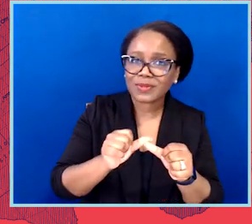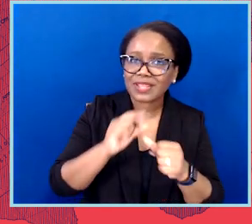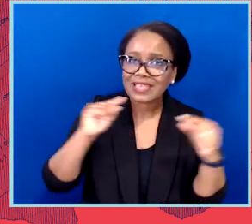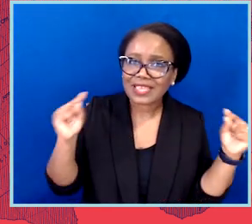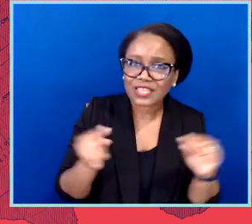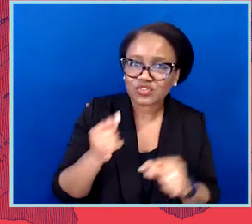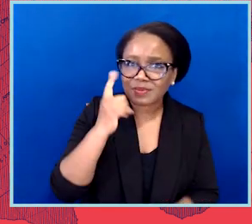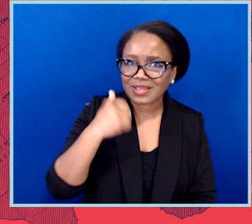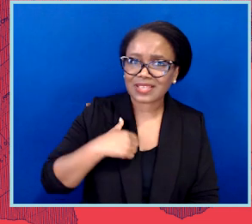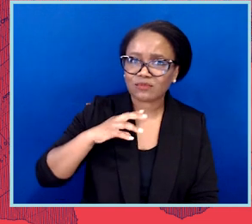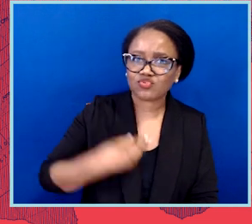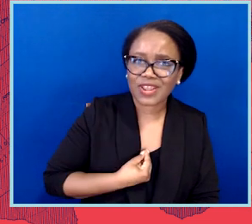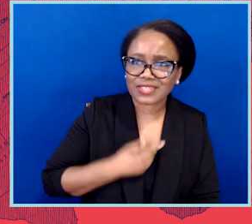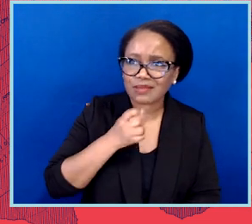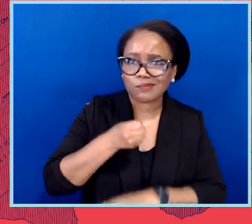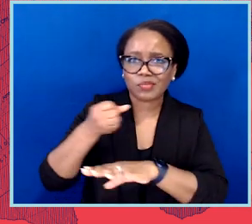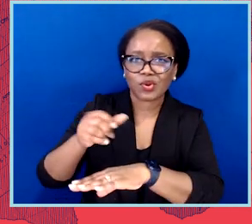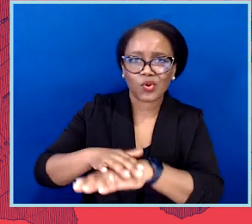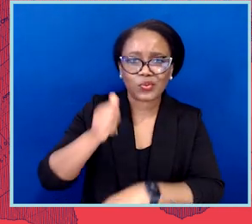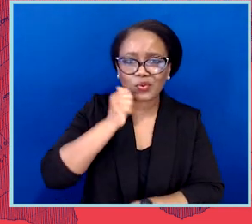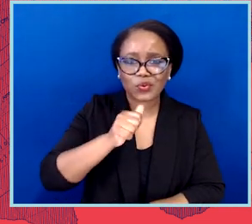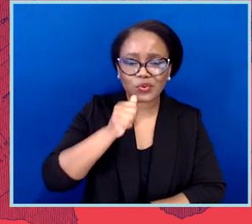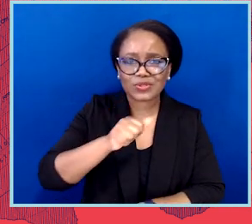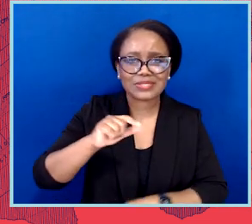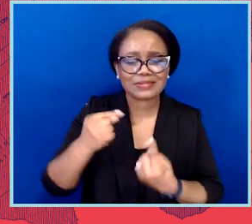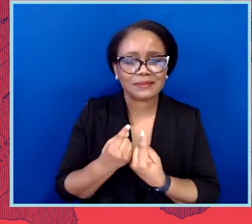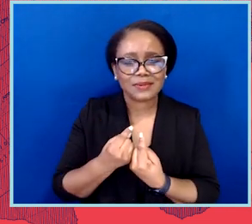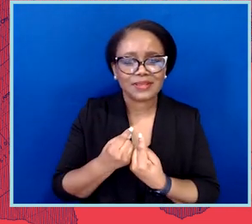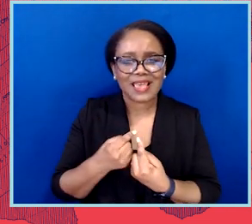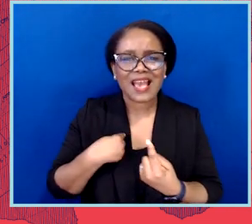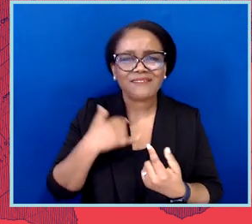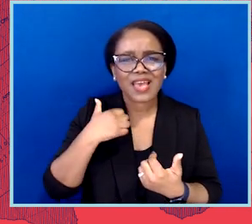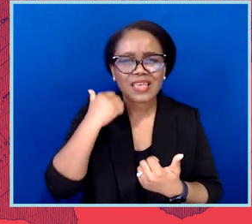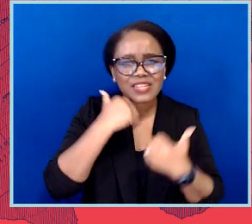I have had matches thrown in my face, and I have lost, and purposely injured.